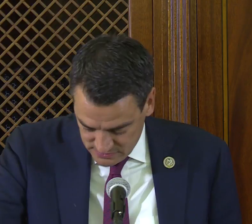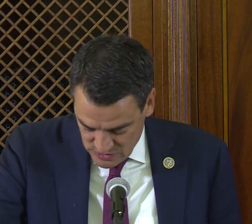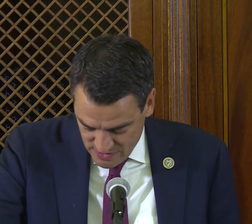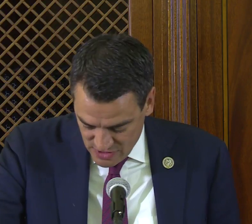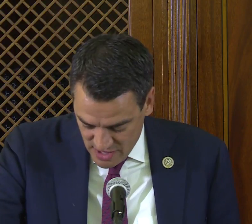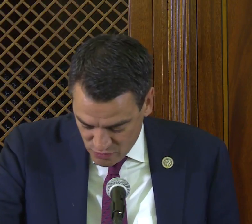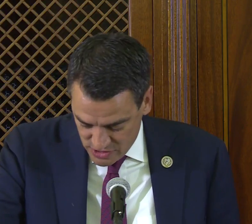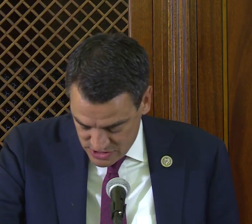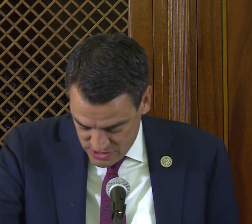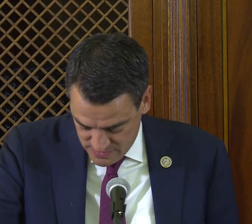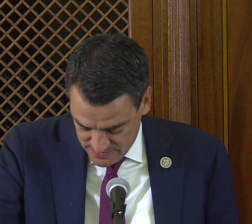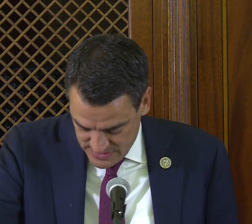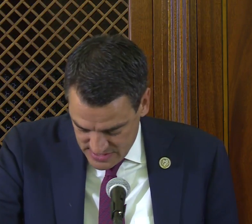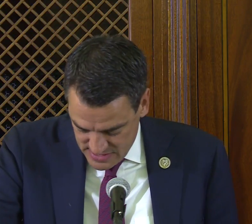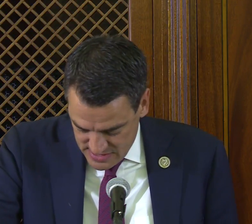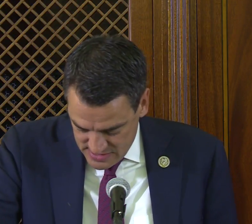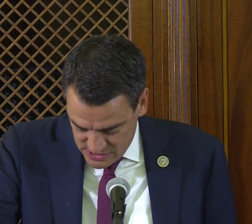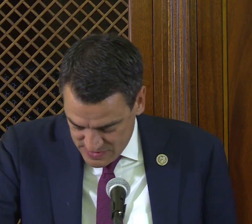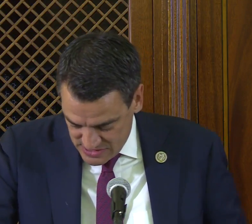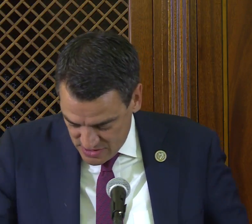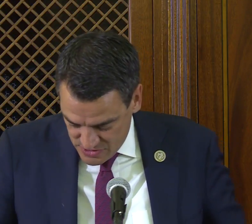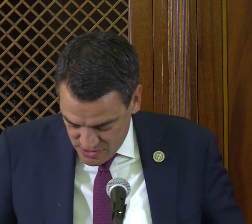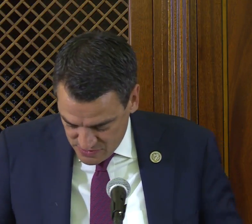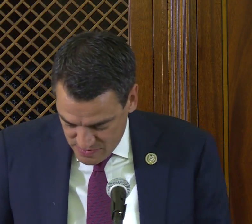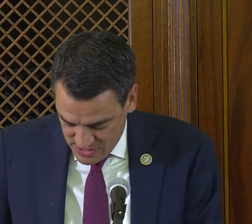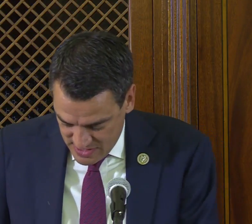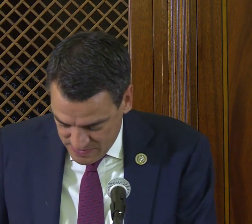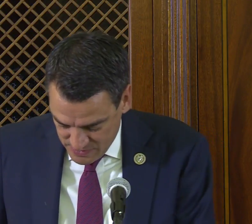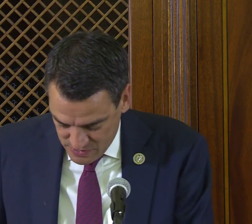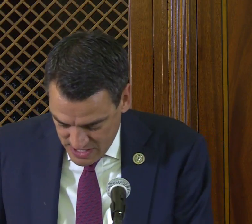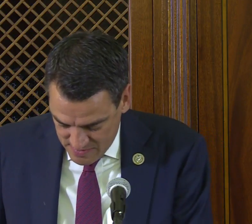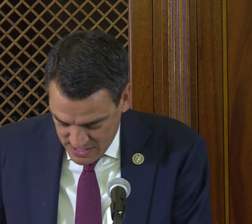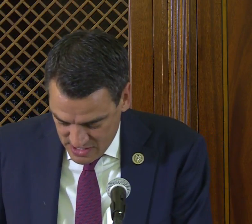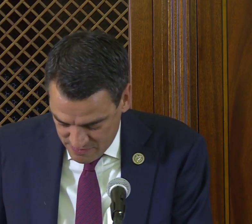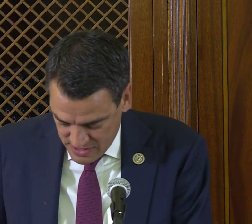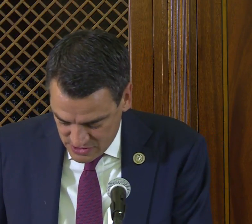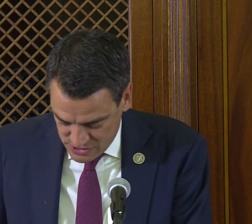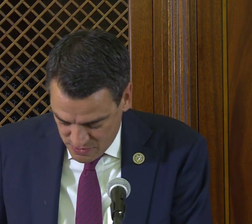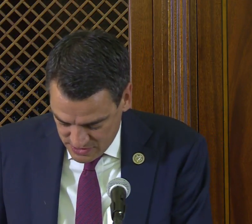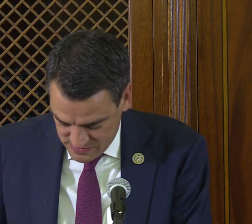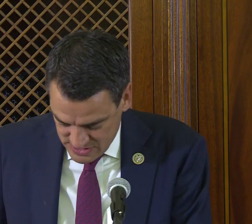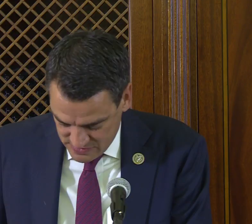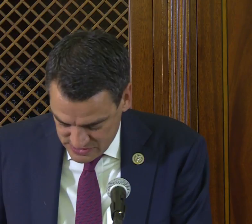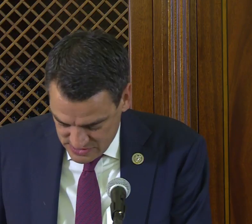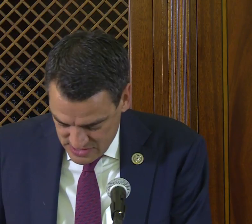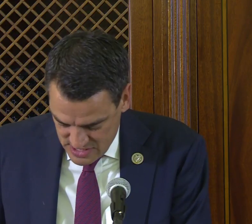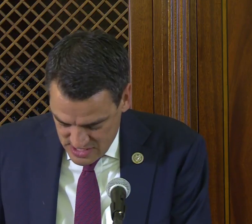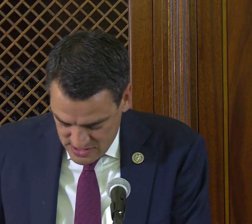We have a lot of work to do. This means that there are 33 million deaf people who can't make enough money to support themselves.